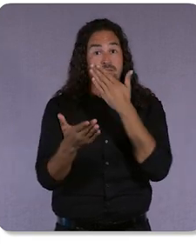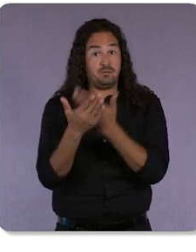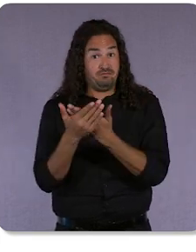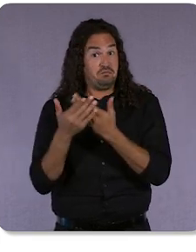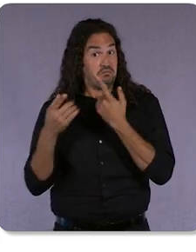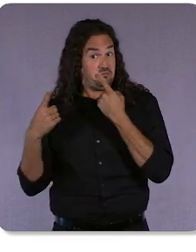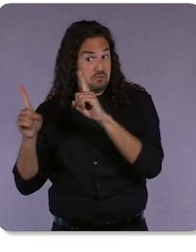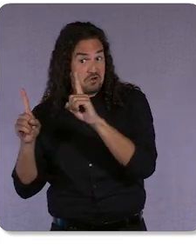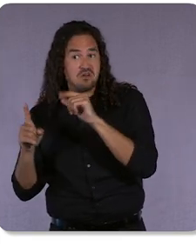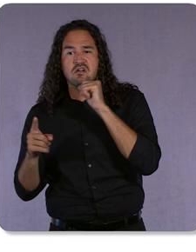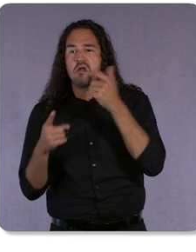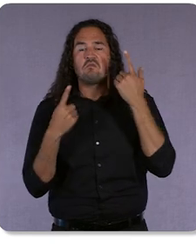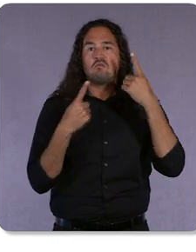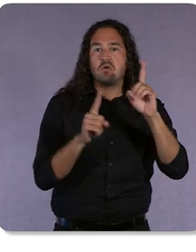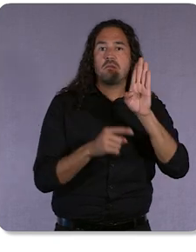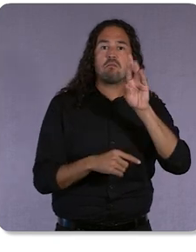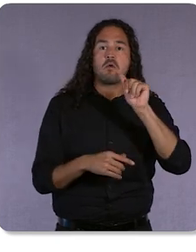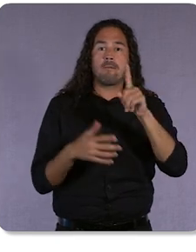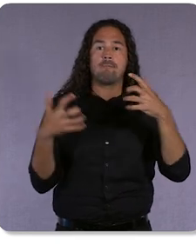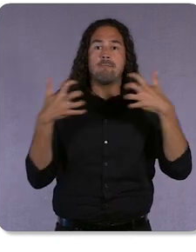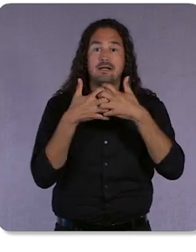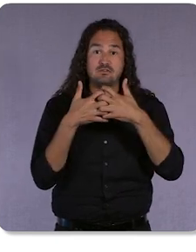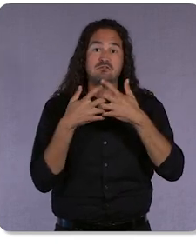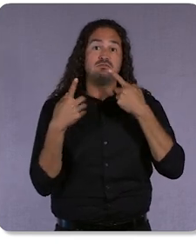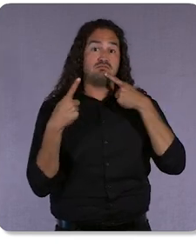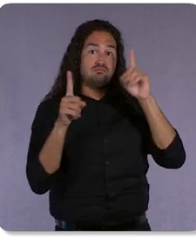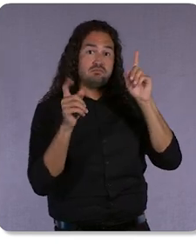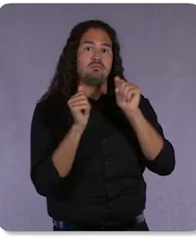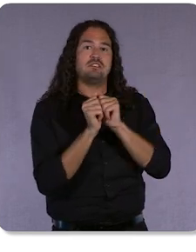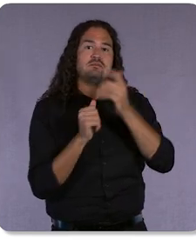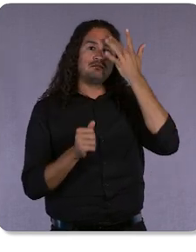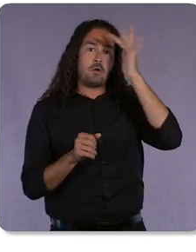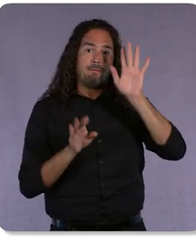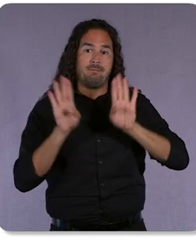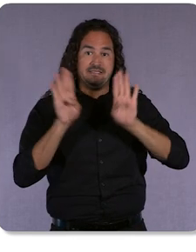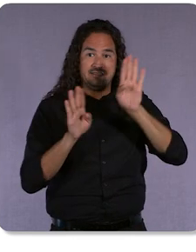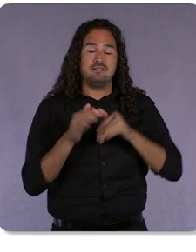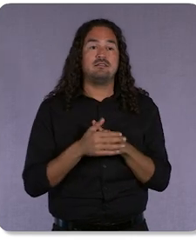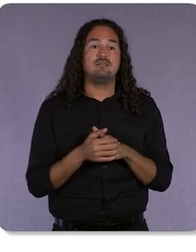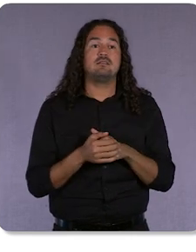with Smart Bidding, can work for you. Now, our data shows us that advertisers